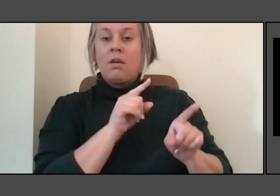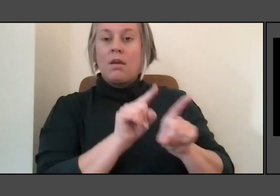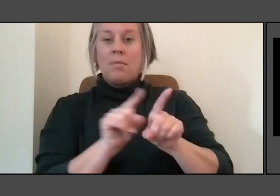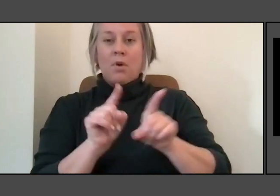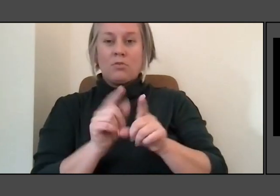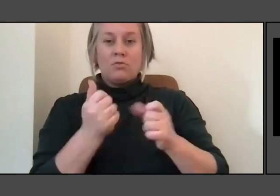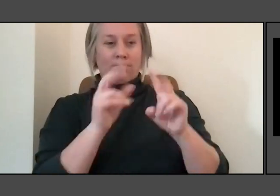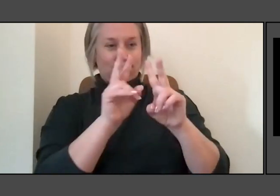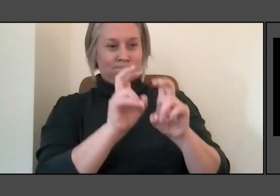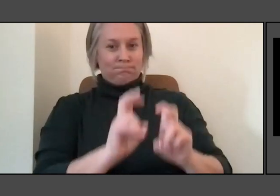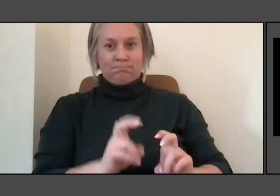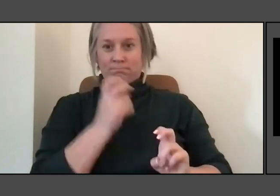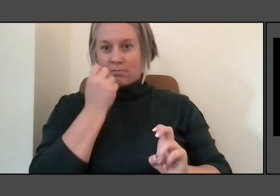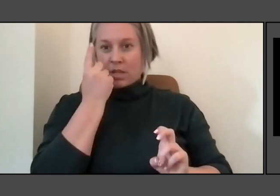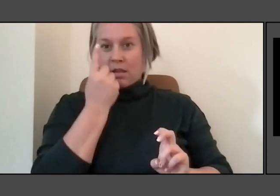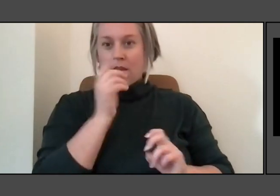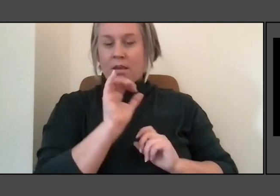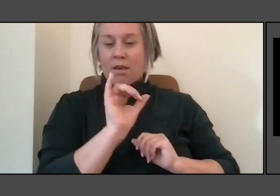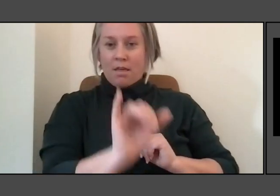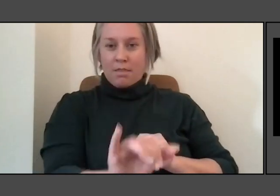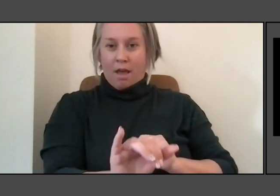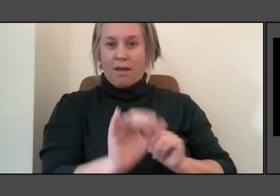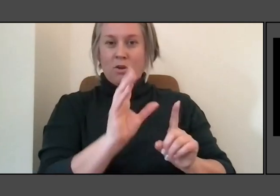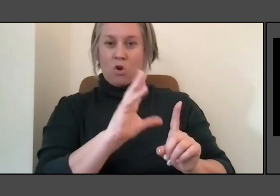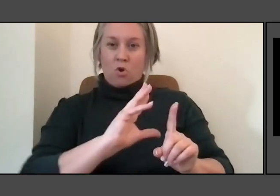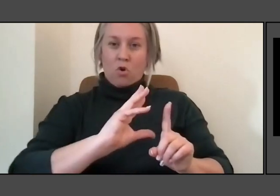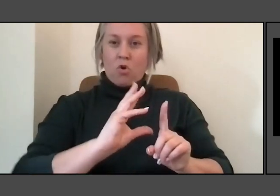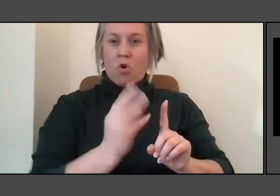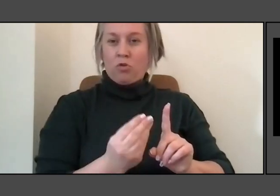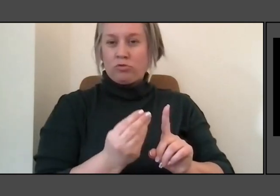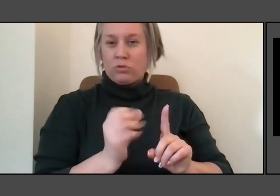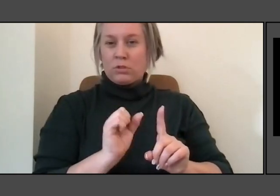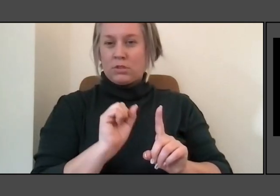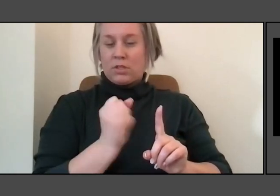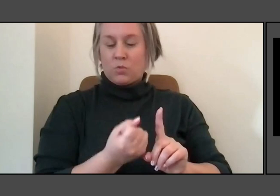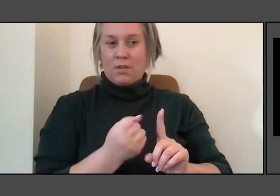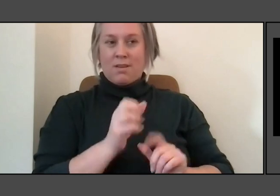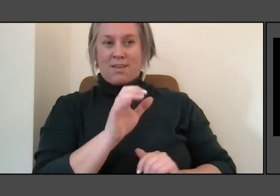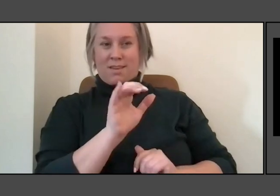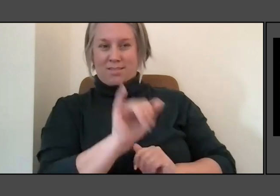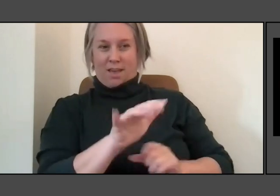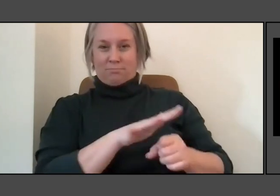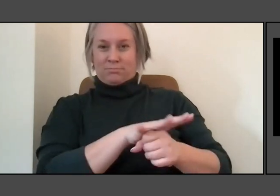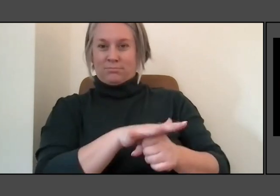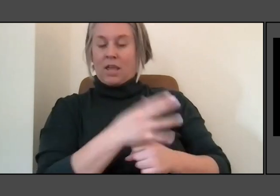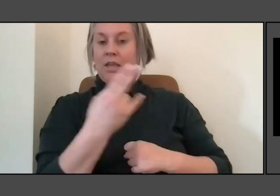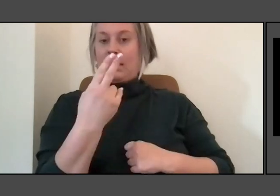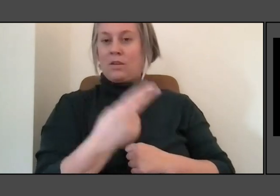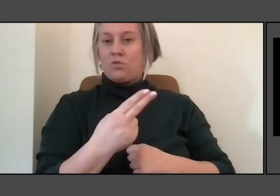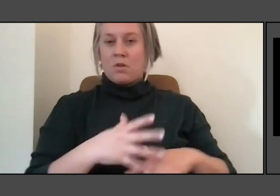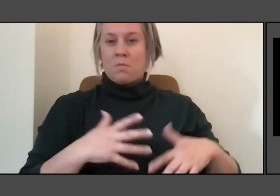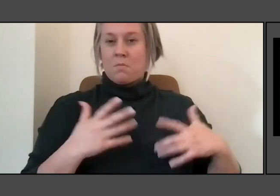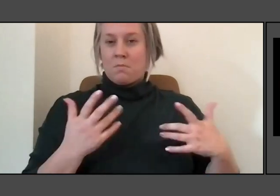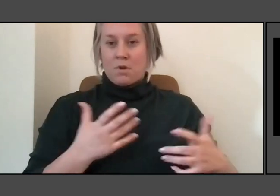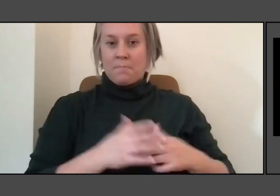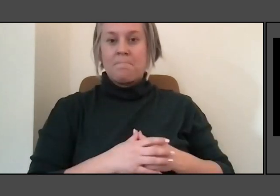what's the sort of the cultural context, what's the history of this place? So, for instance, I'll bring up a piece that this is